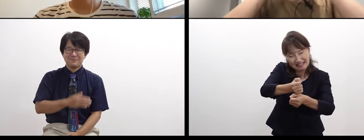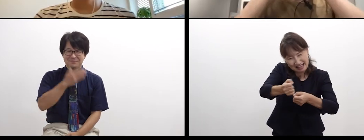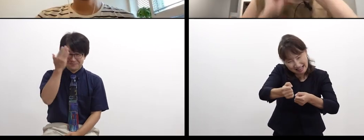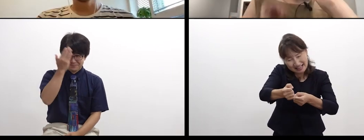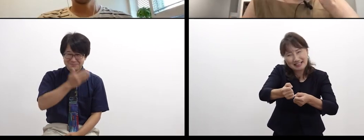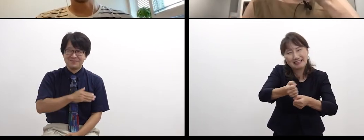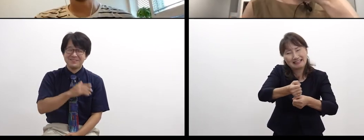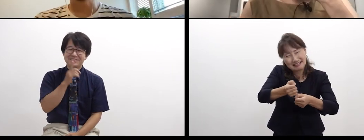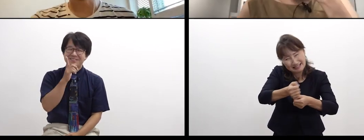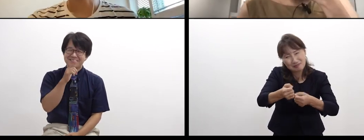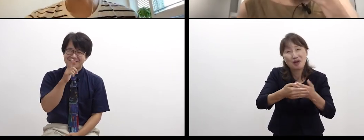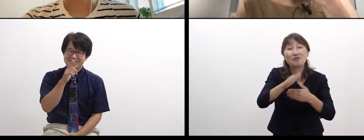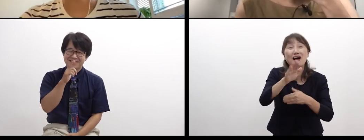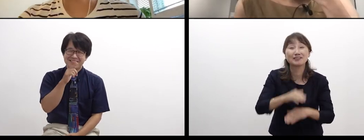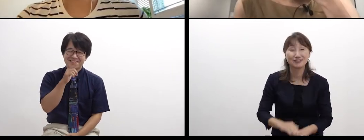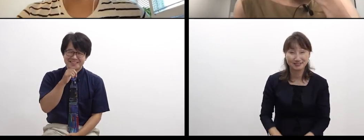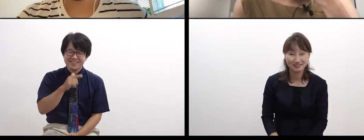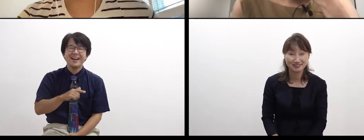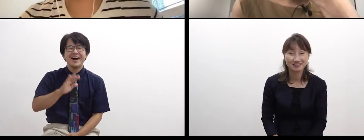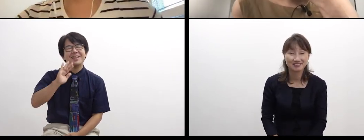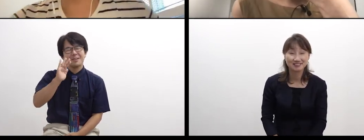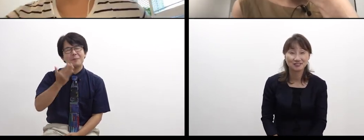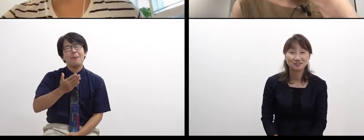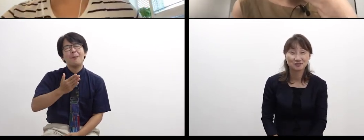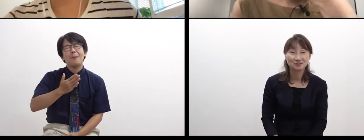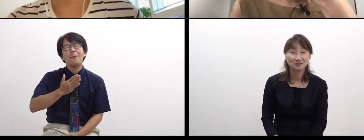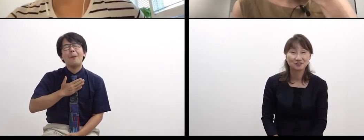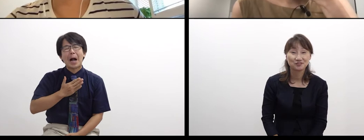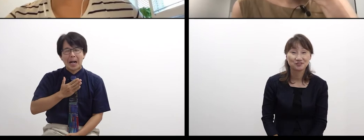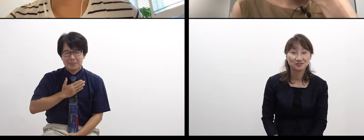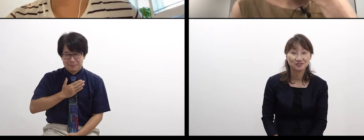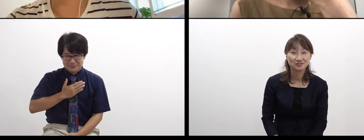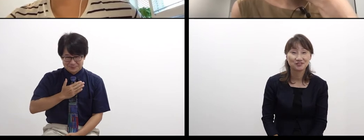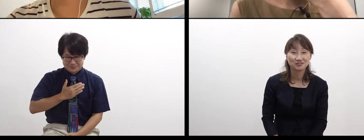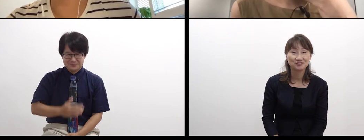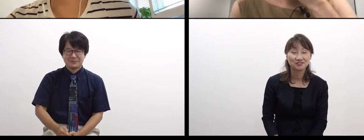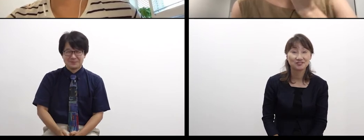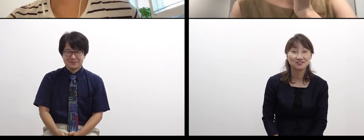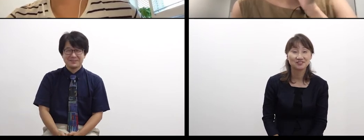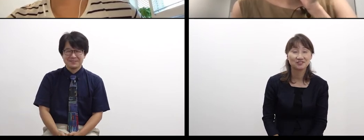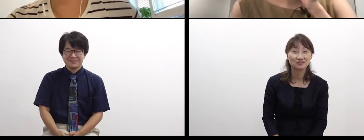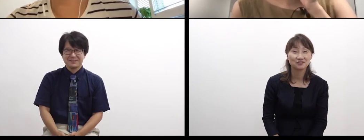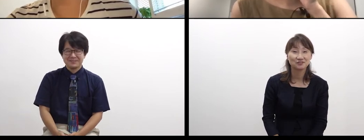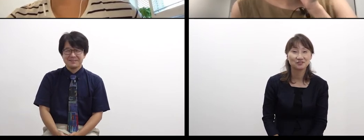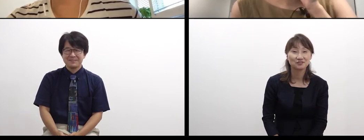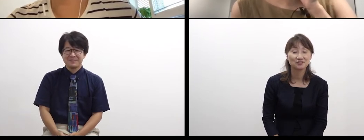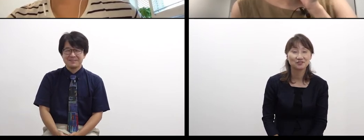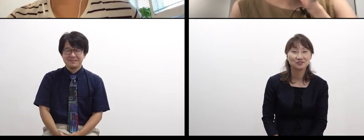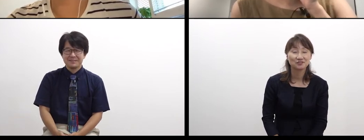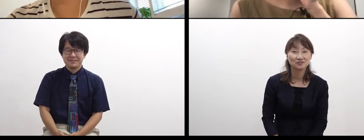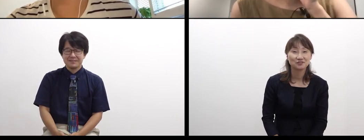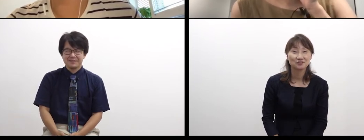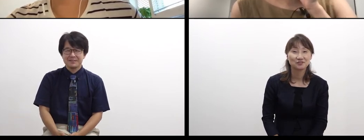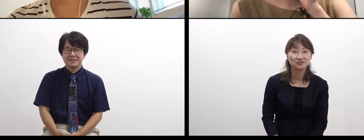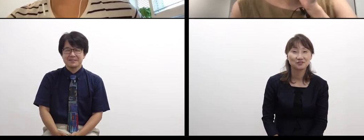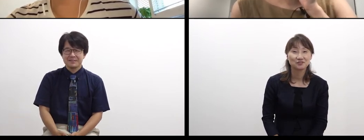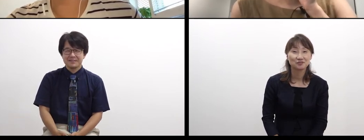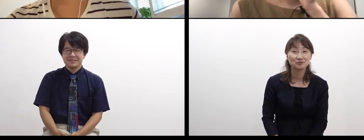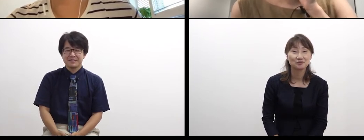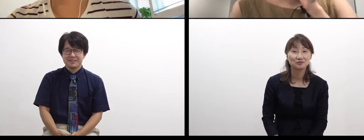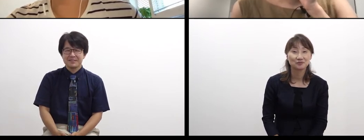Oh, I know what you mean. WADA: Well, ummm…